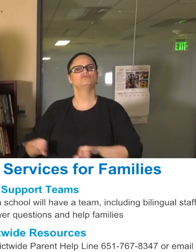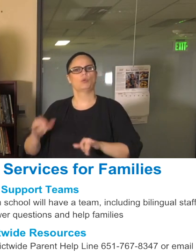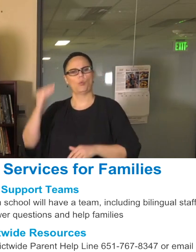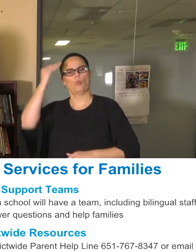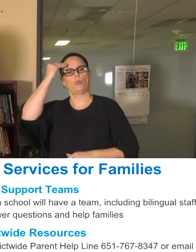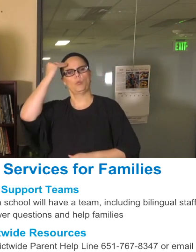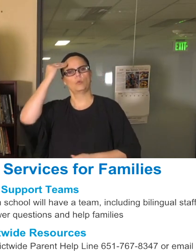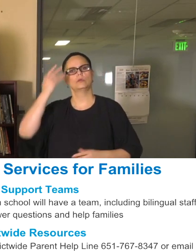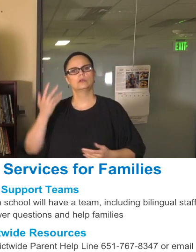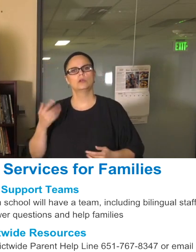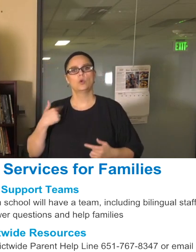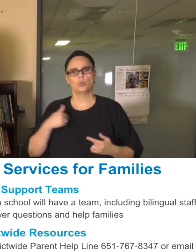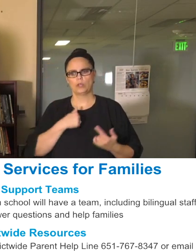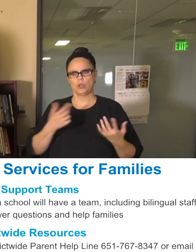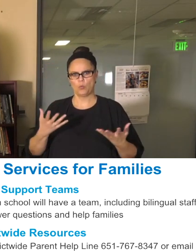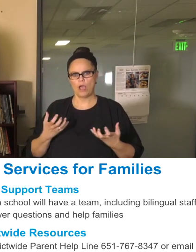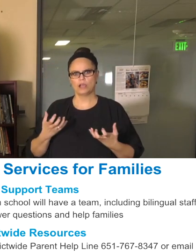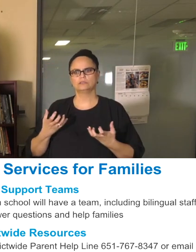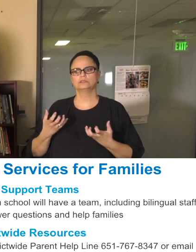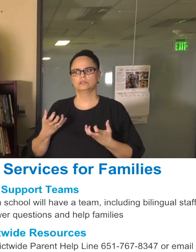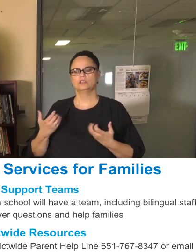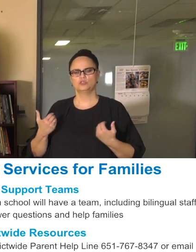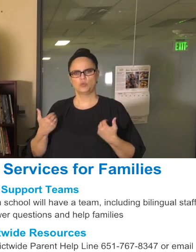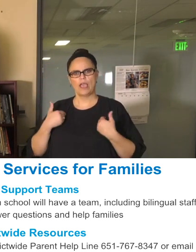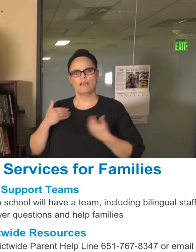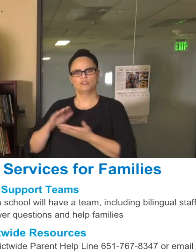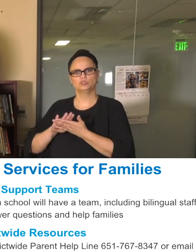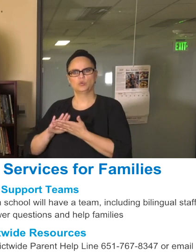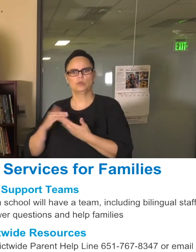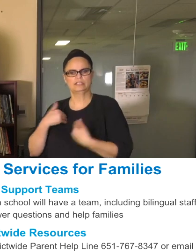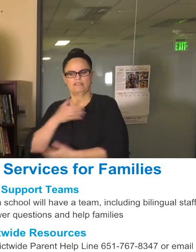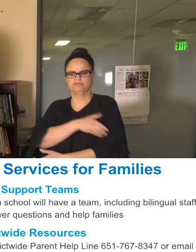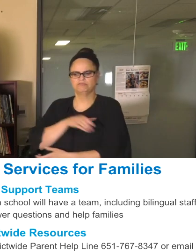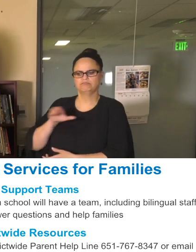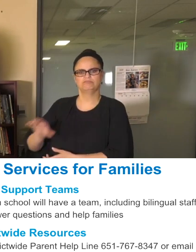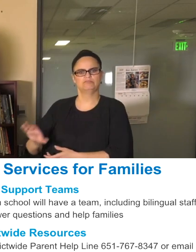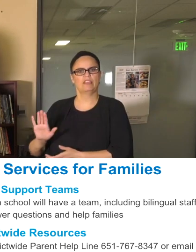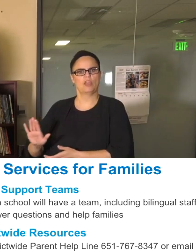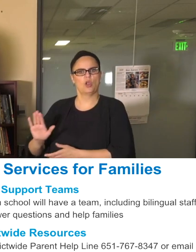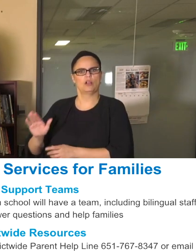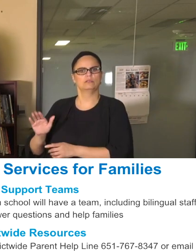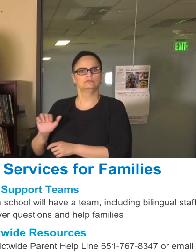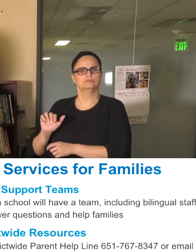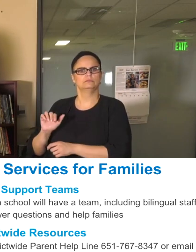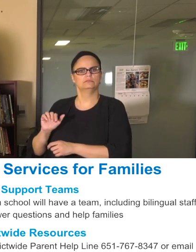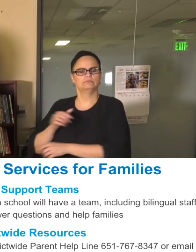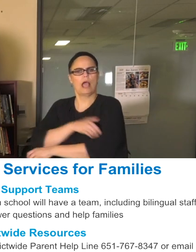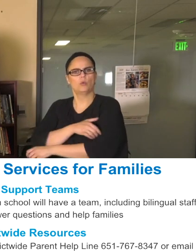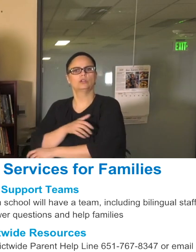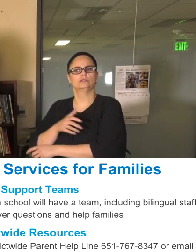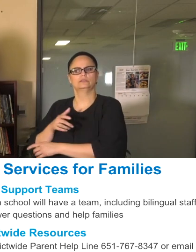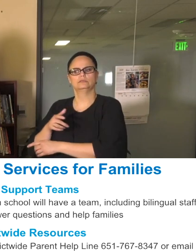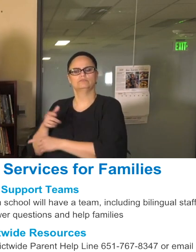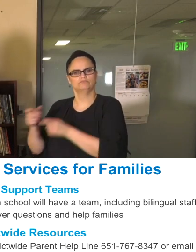and we want to empower our schools and supporter our schools to still be that center of support for you and for students.